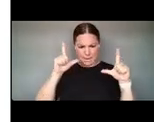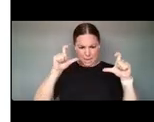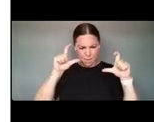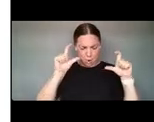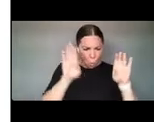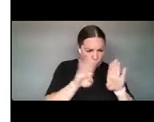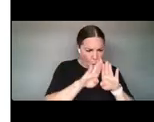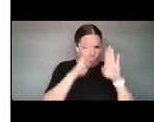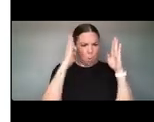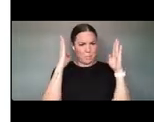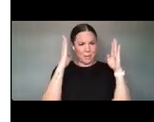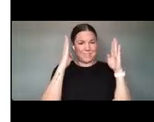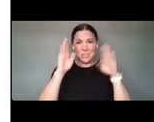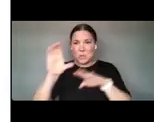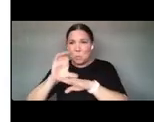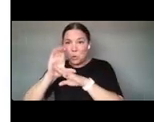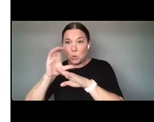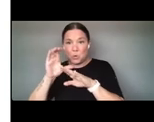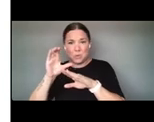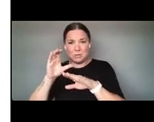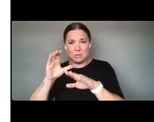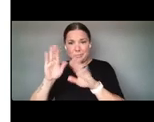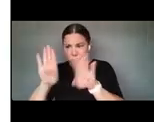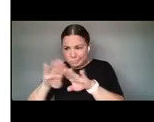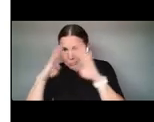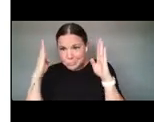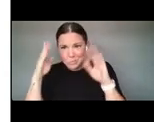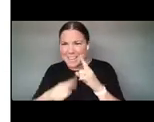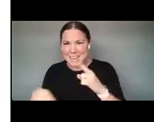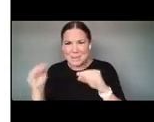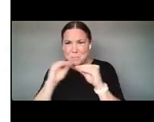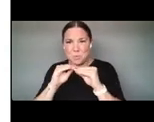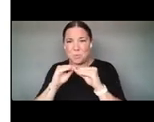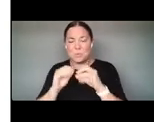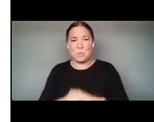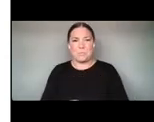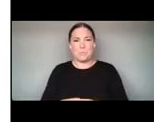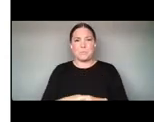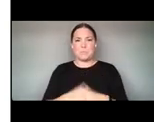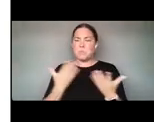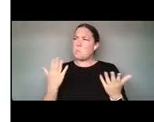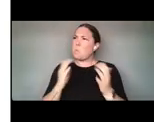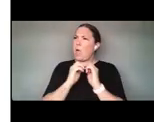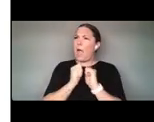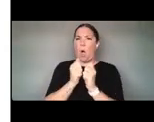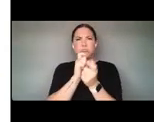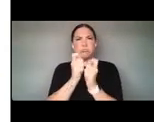HARDWARE OR THE SOFTWARE. SO YOU CAN'T ASK LIKE HOW COULD IT WORK DIFFERENTLY? WHAT COULD IT SAY